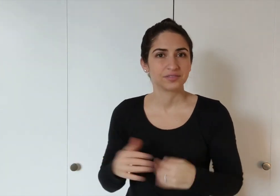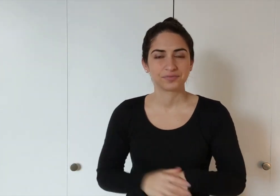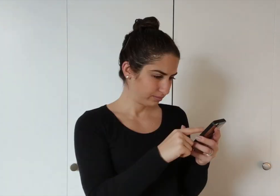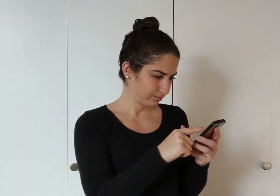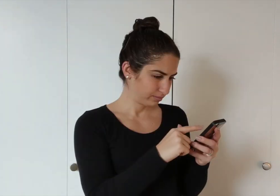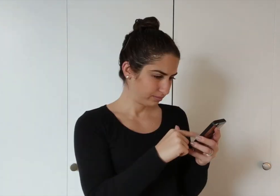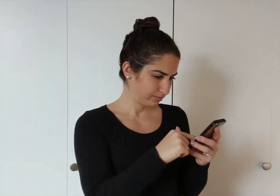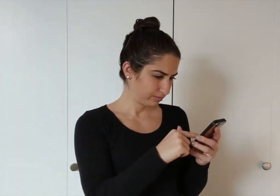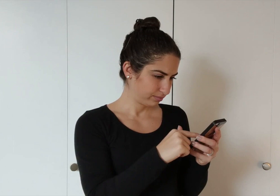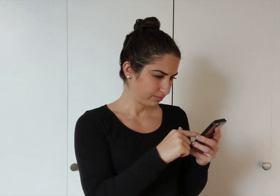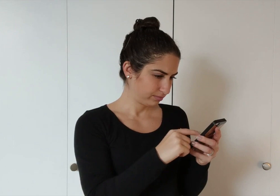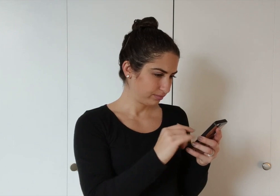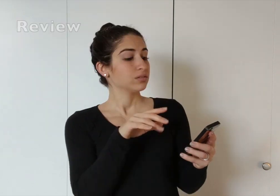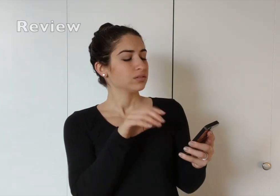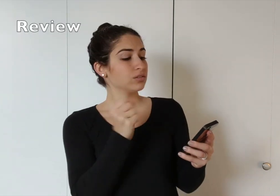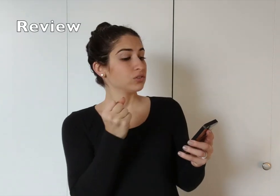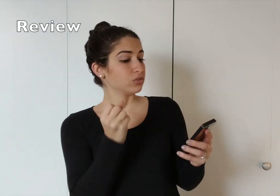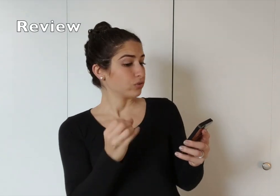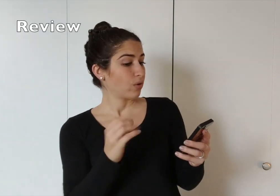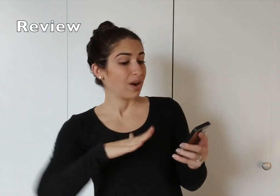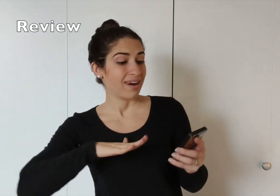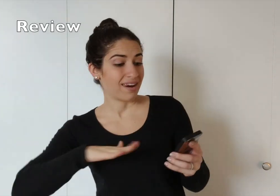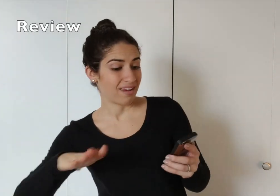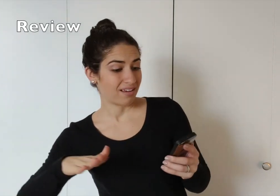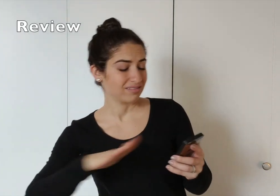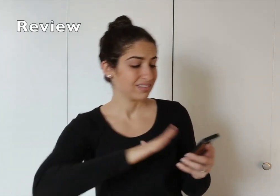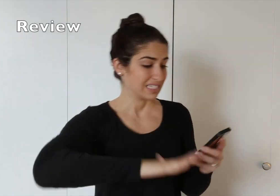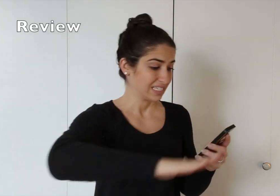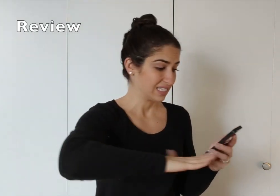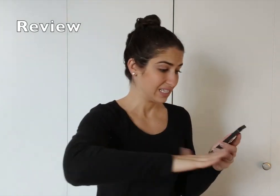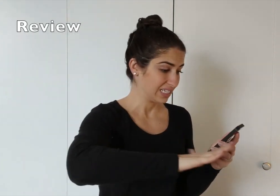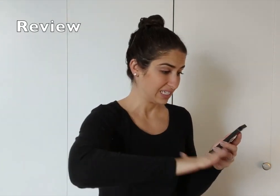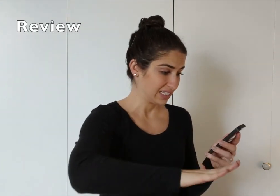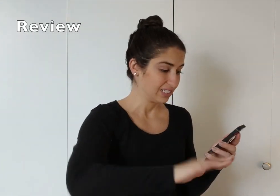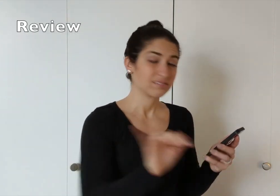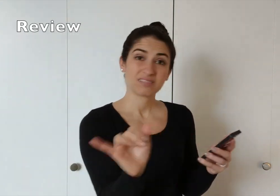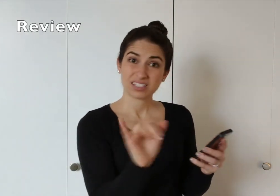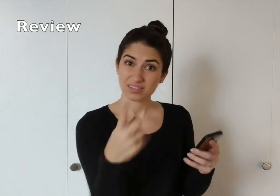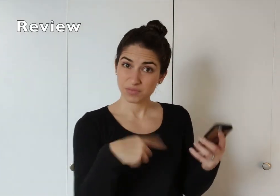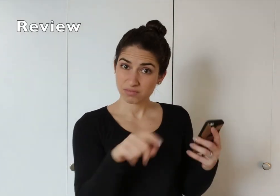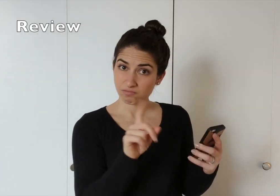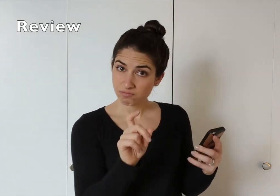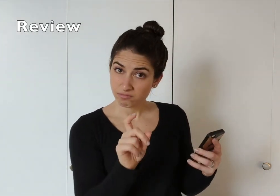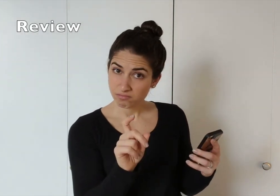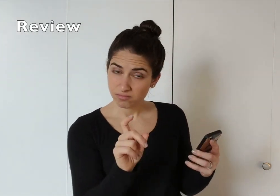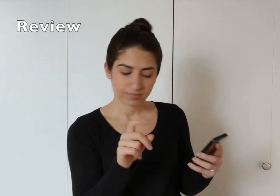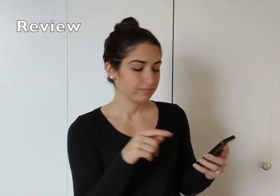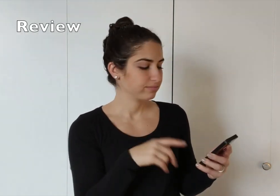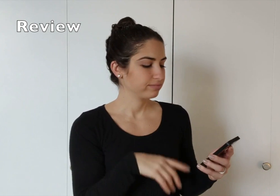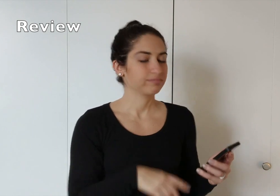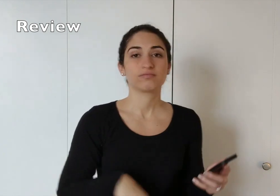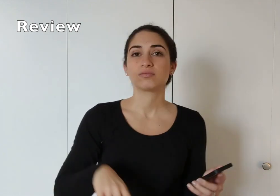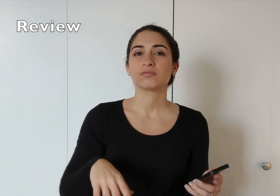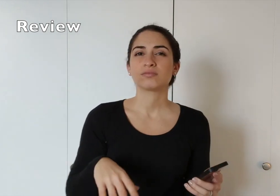So back to the question: NICE and CLEAN(ING), are they the same sign?